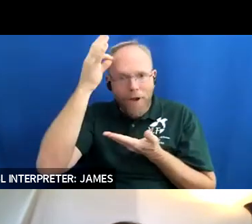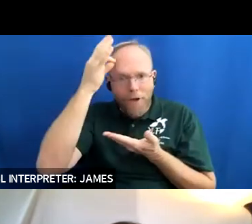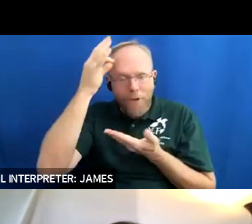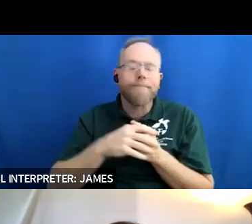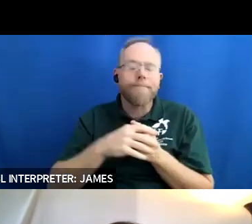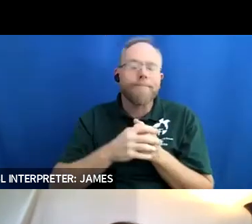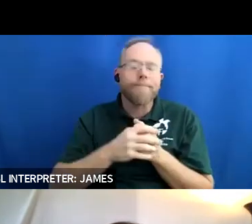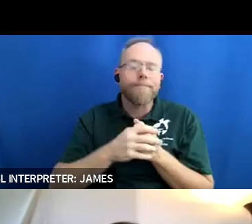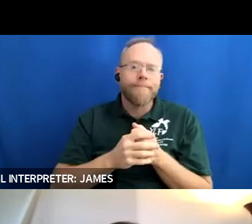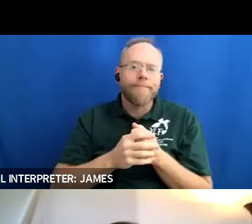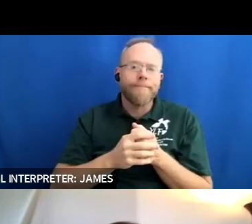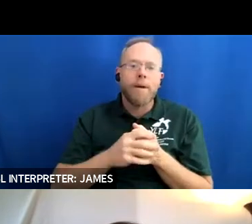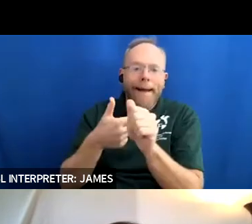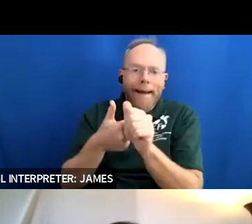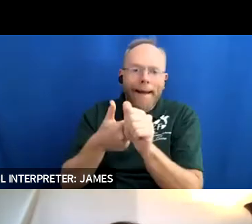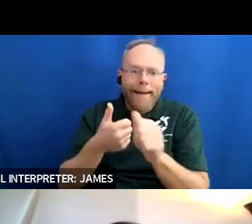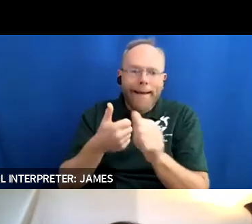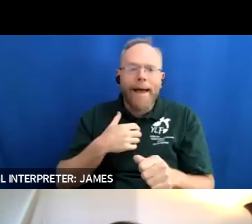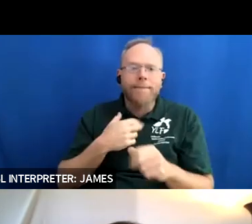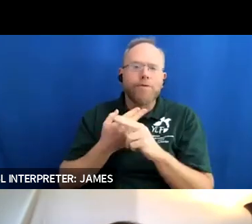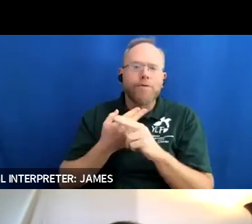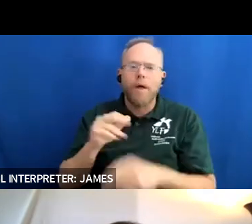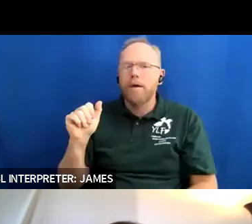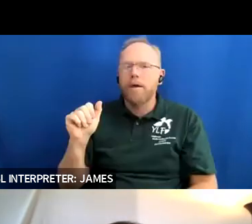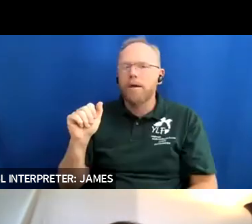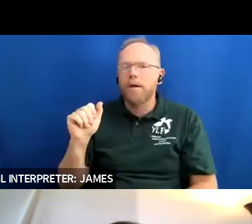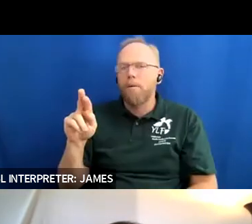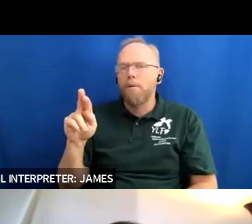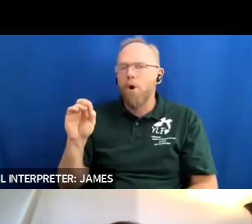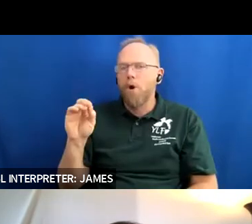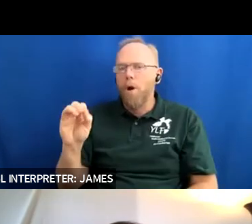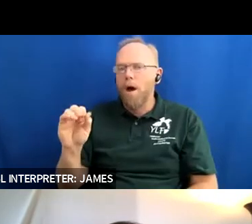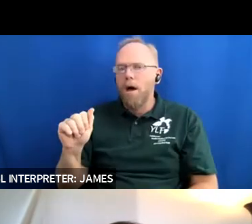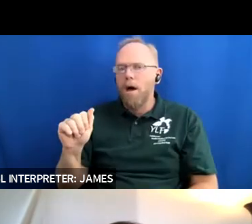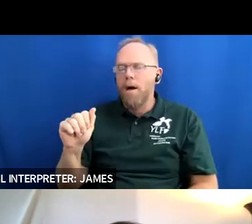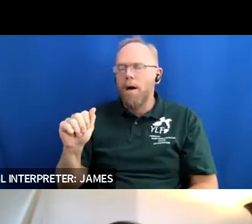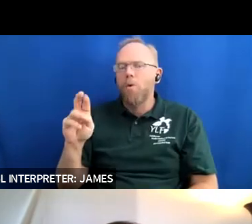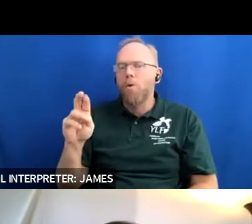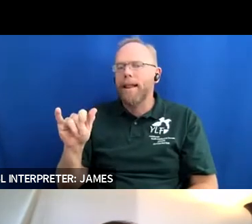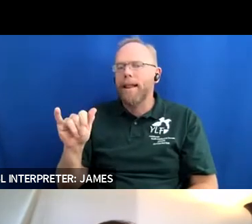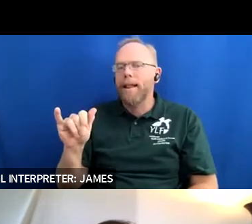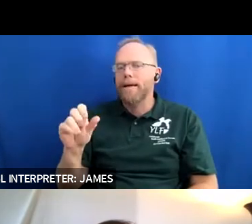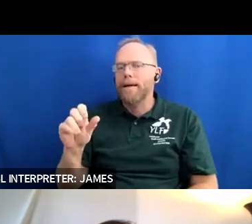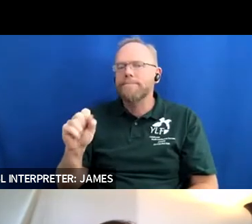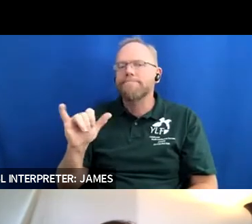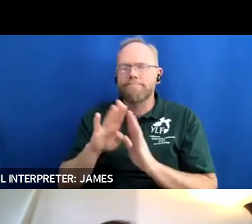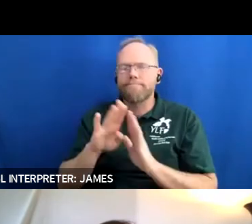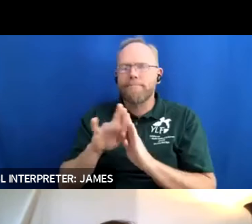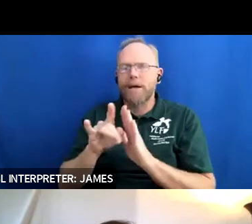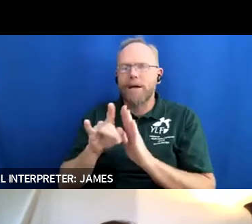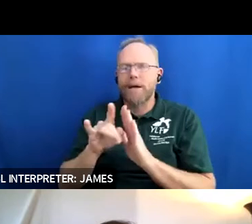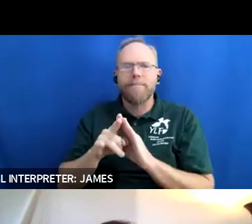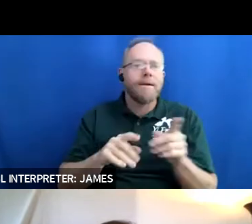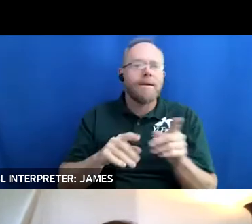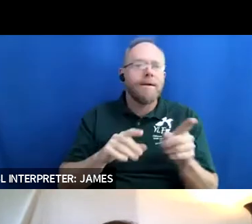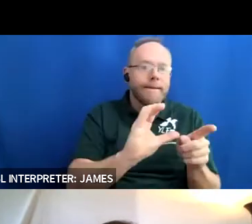borealis as my background fantastic thank you guys okay so as sarah mentioned the title of this panel